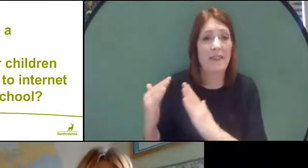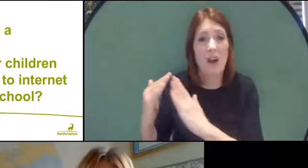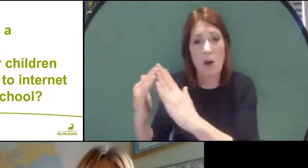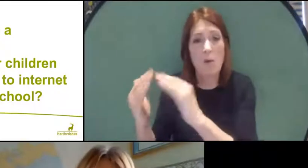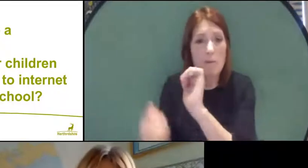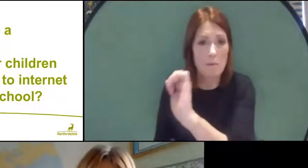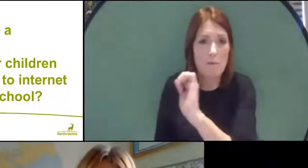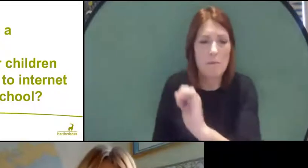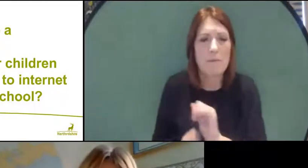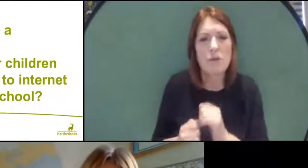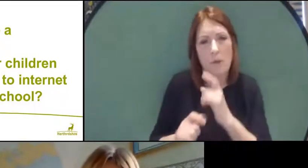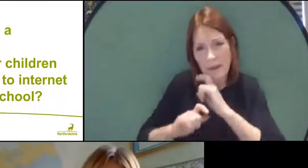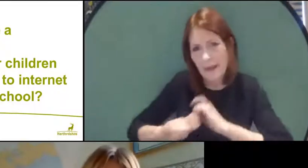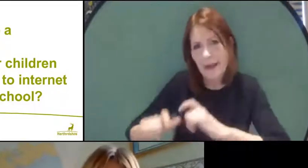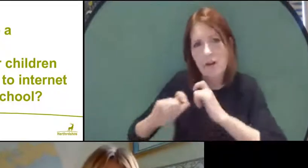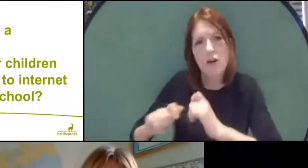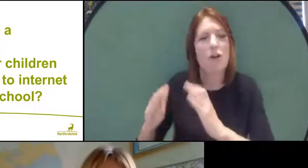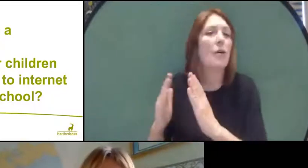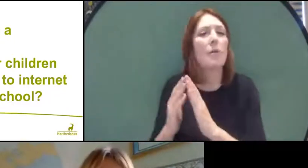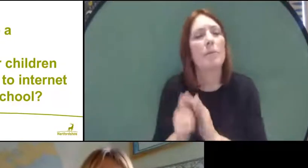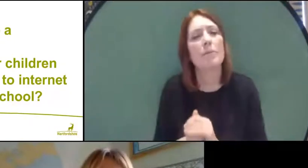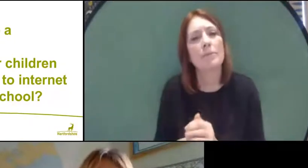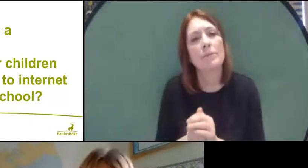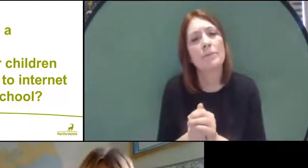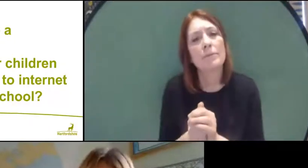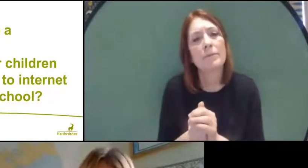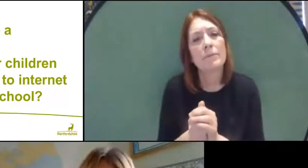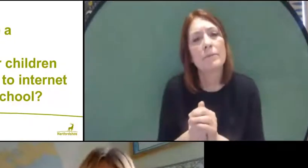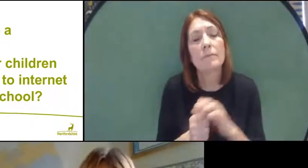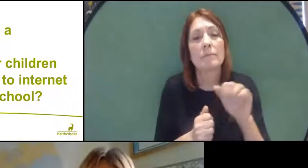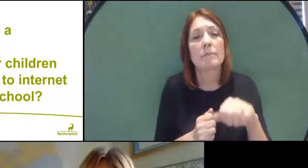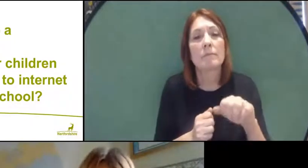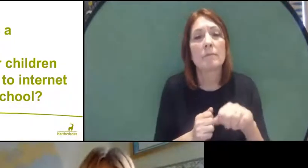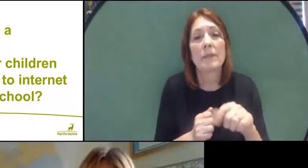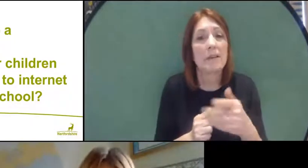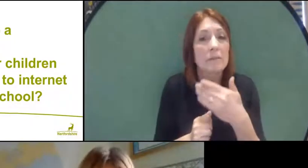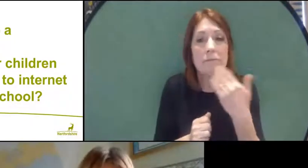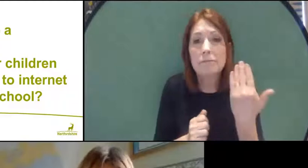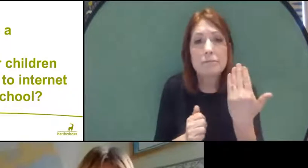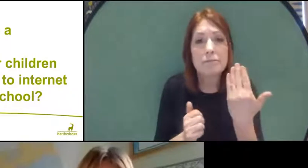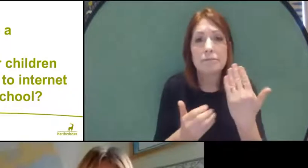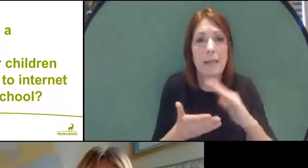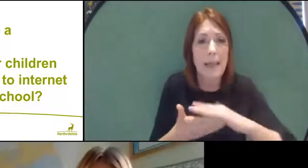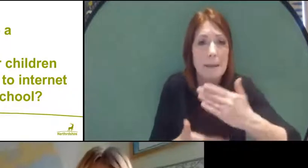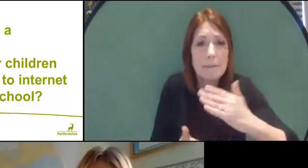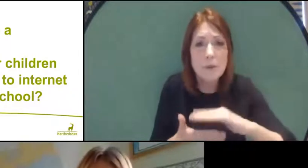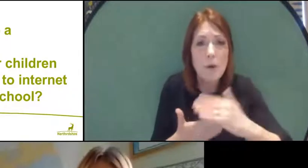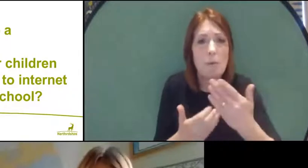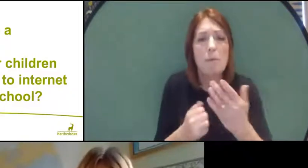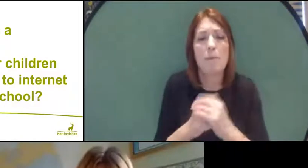so they can continue working at home but yes if you don't have access currently to a device or